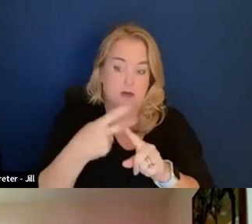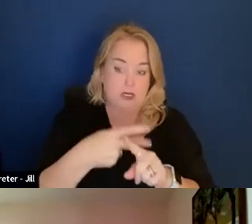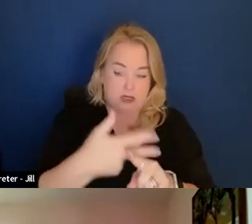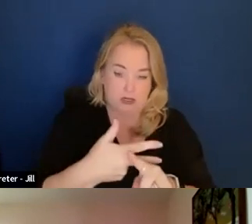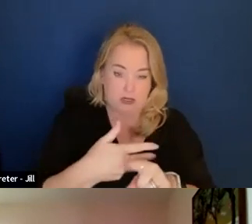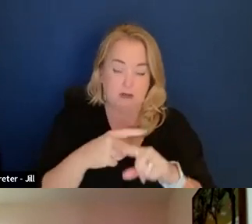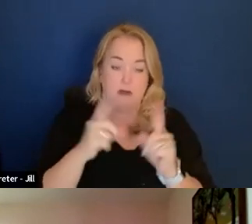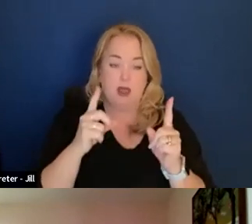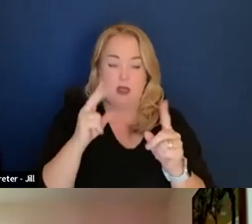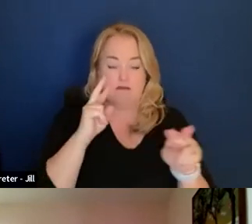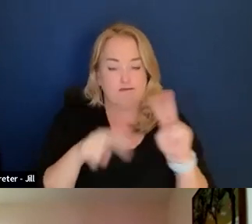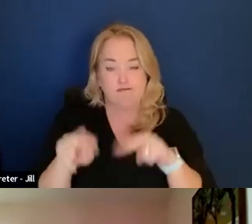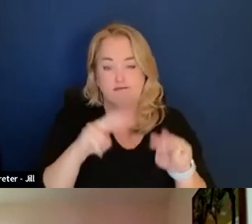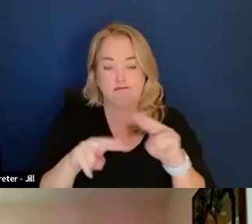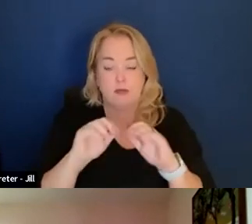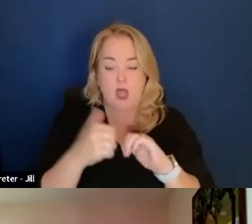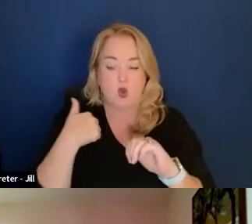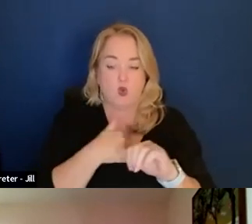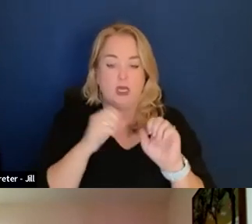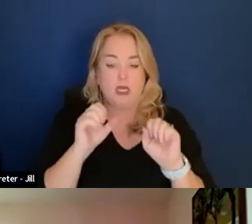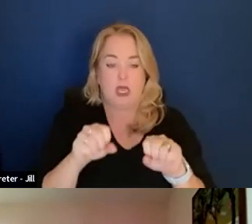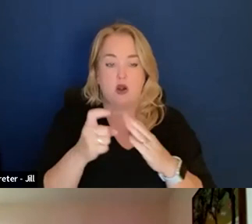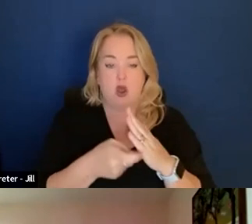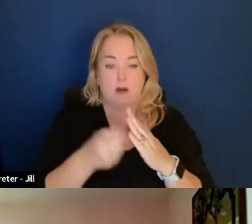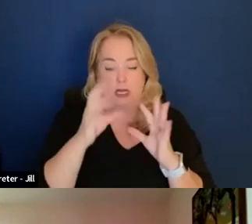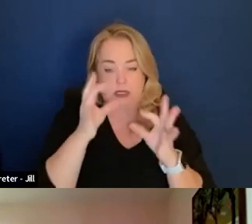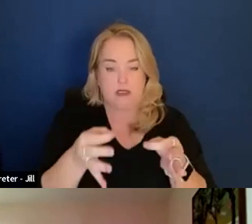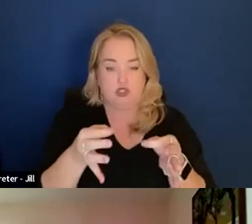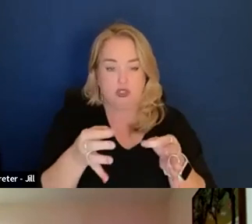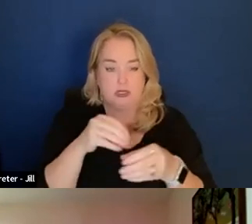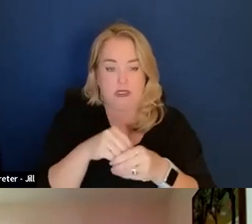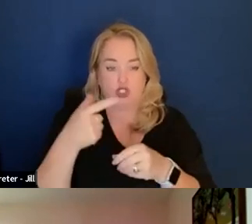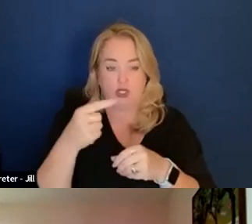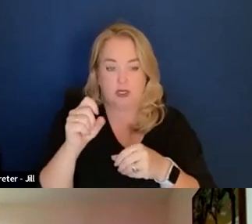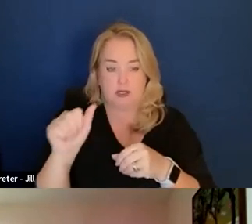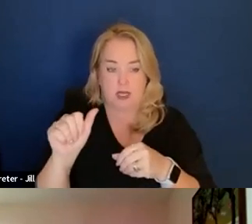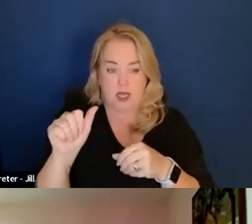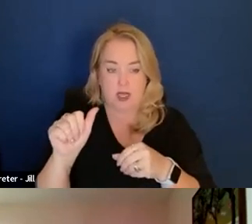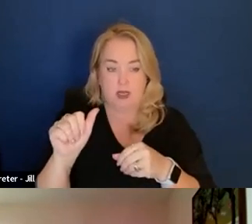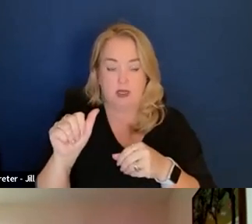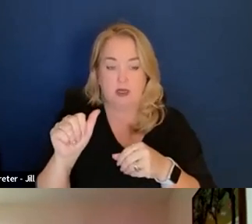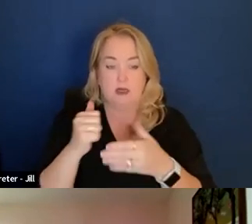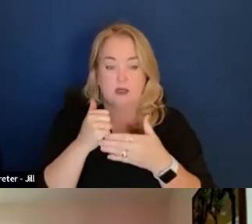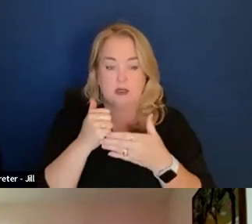Looking at ways in which we can automate decisions within GSA to help embed